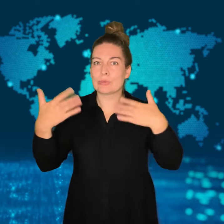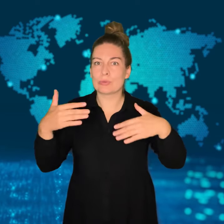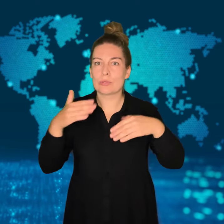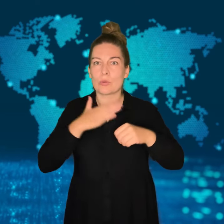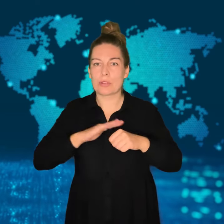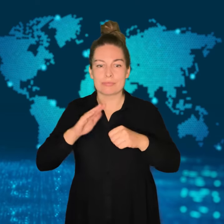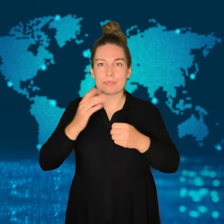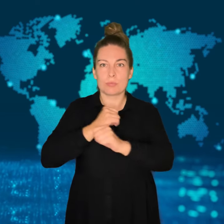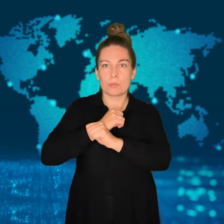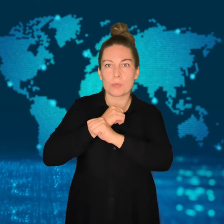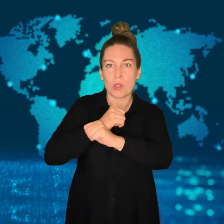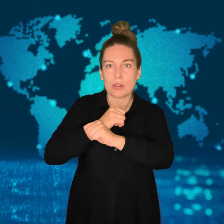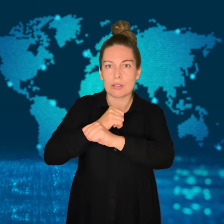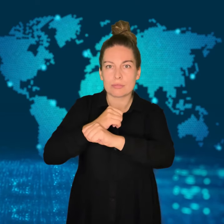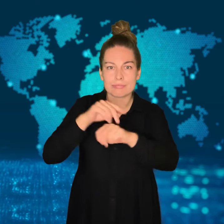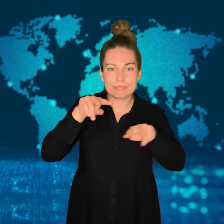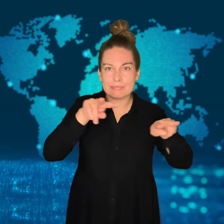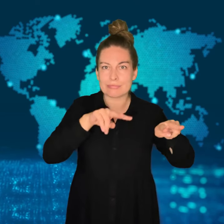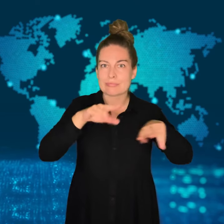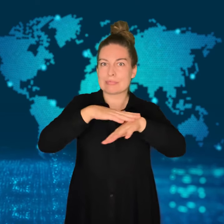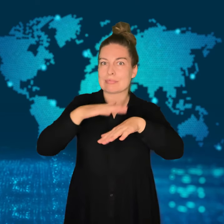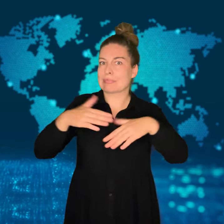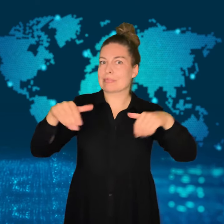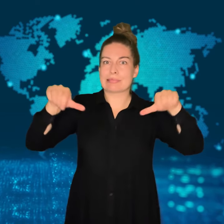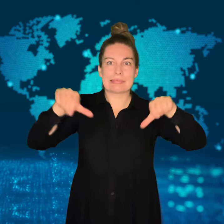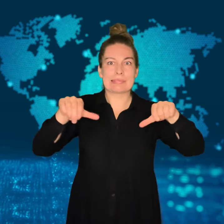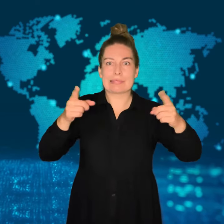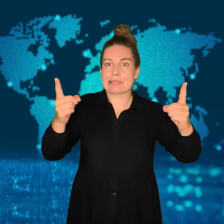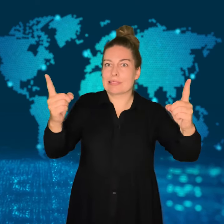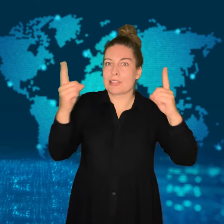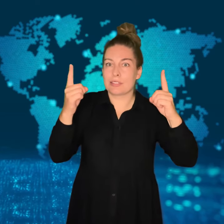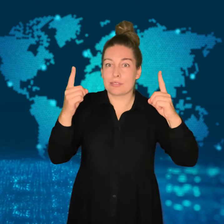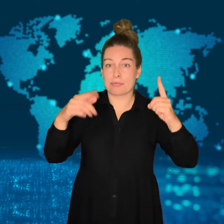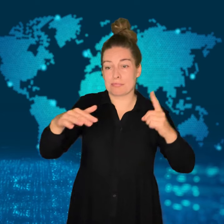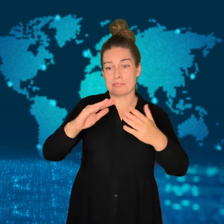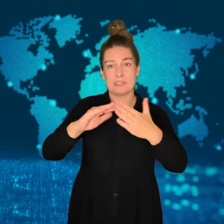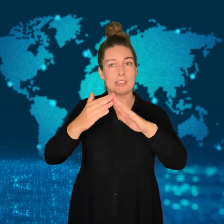a waterway in the town.